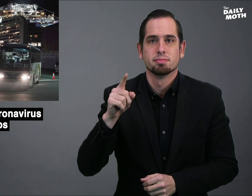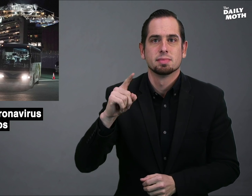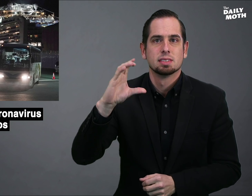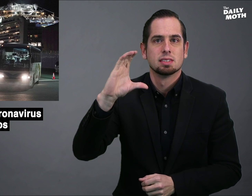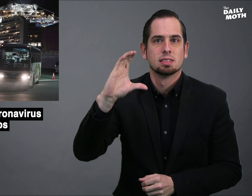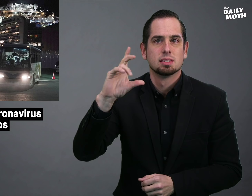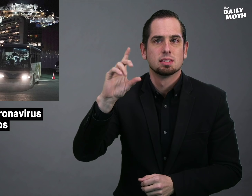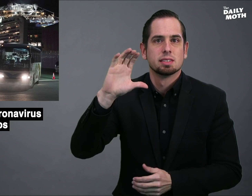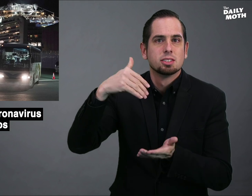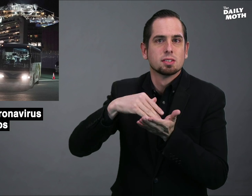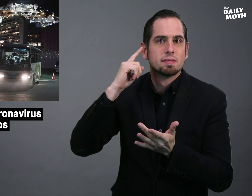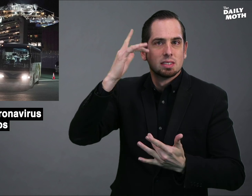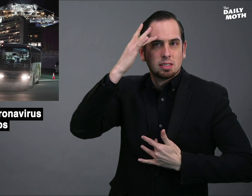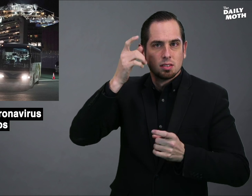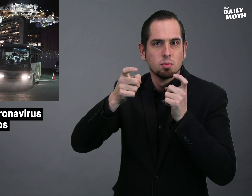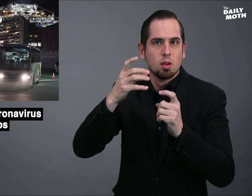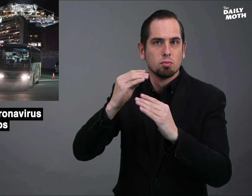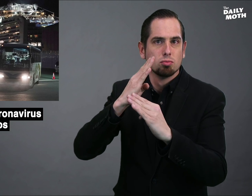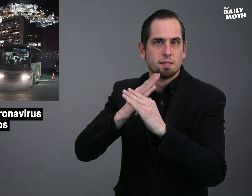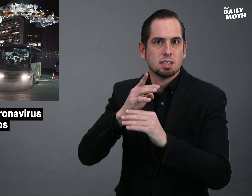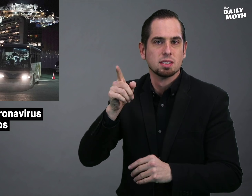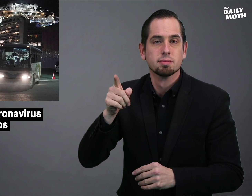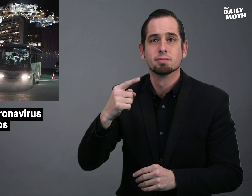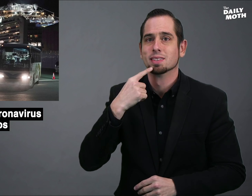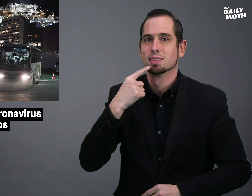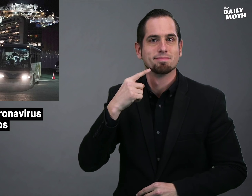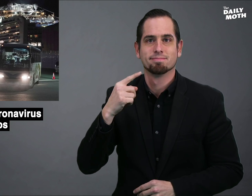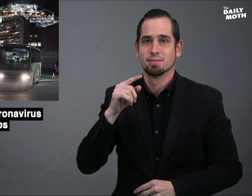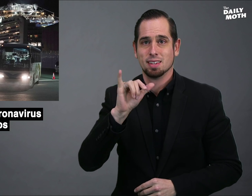The Centers for Disease Control and Prevention (CDC) said